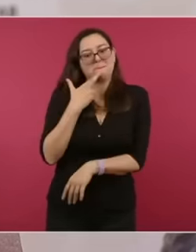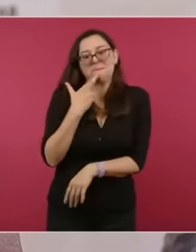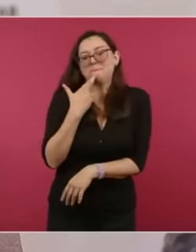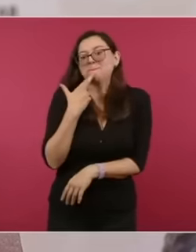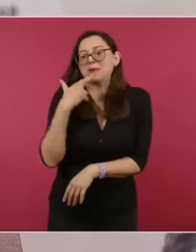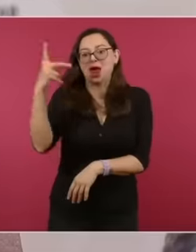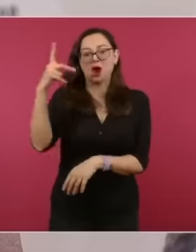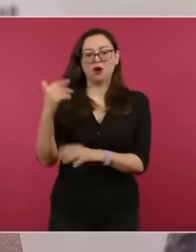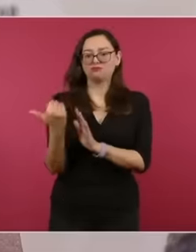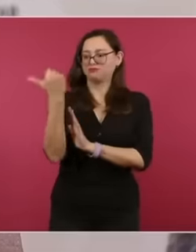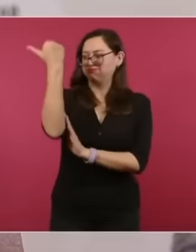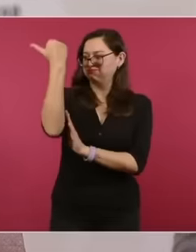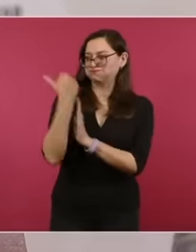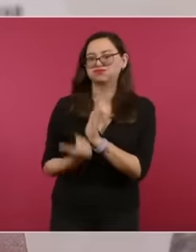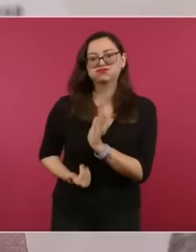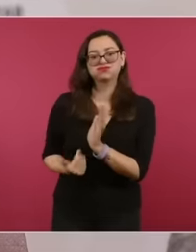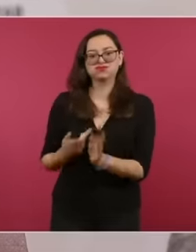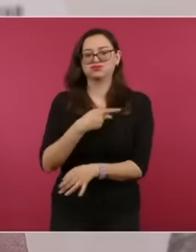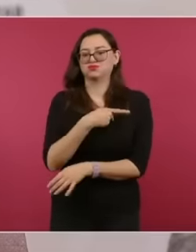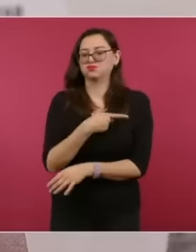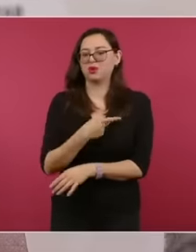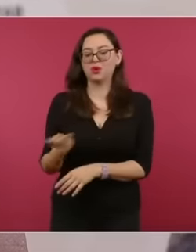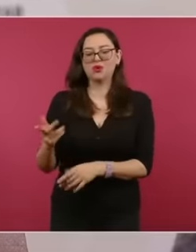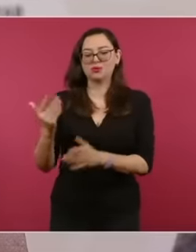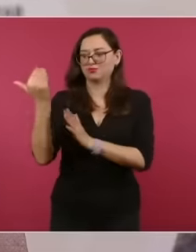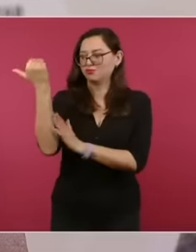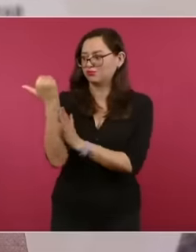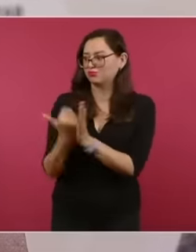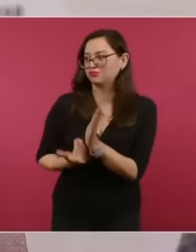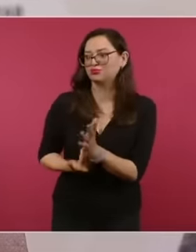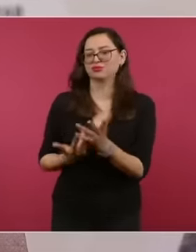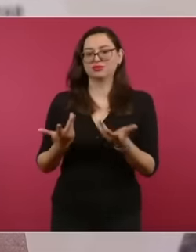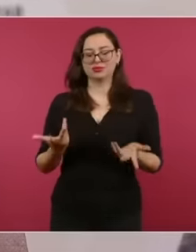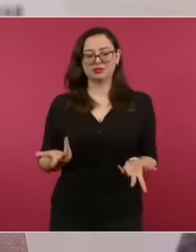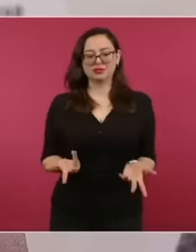Before, those at the top, the wealthy,